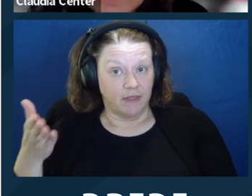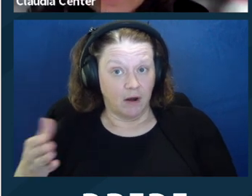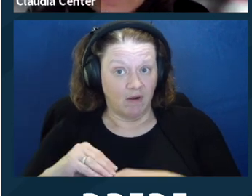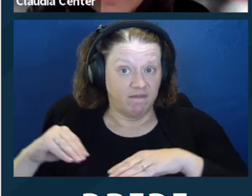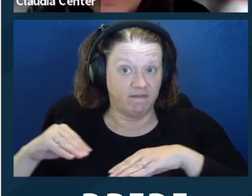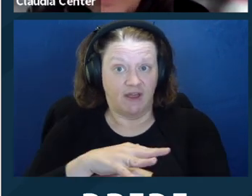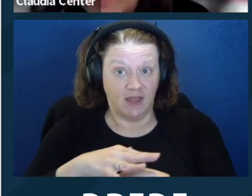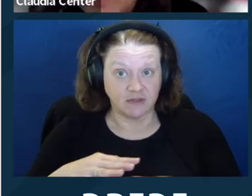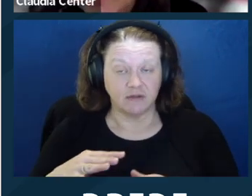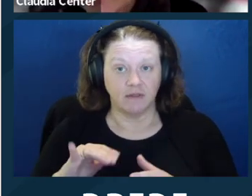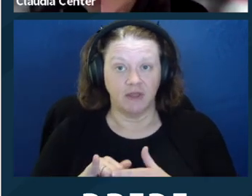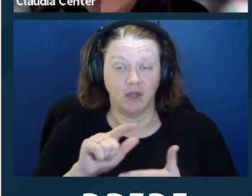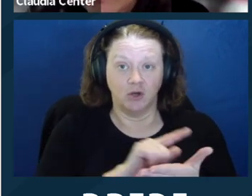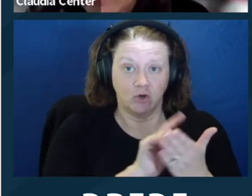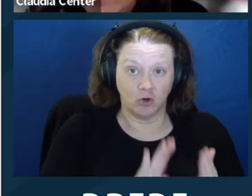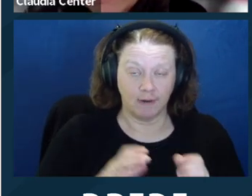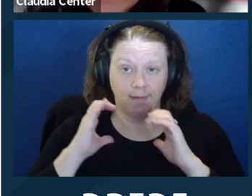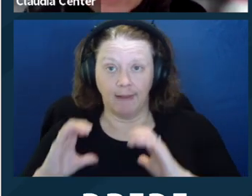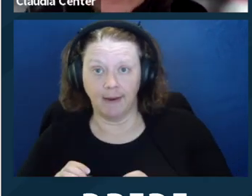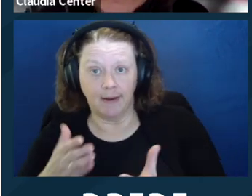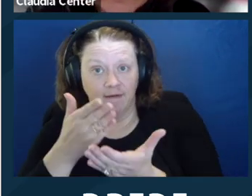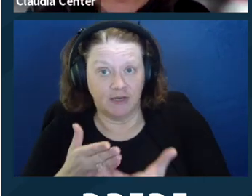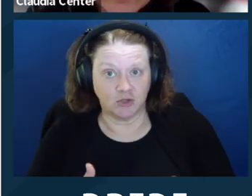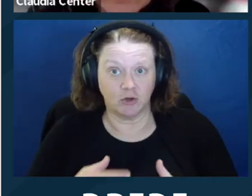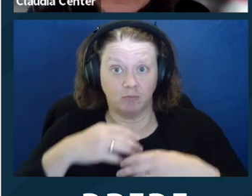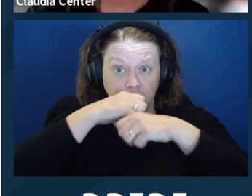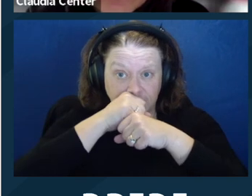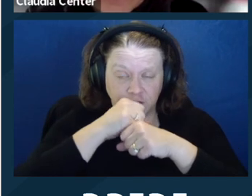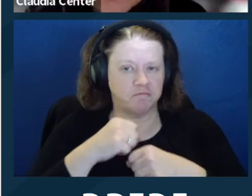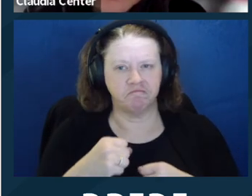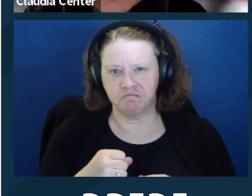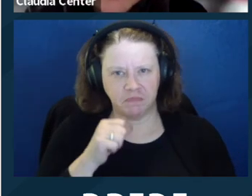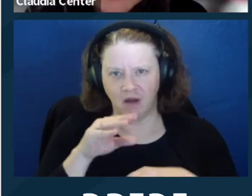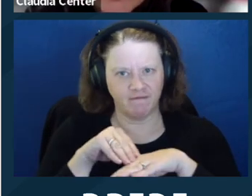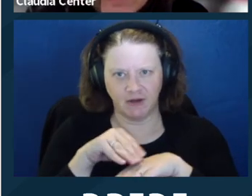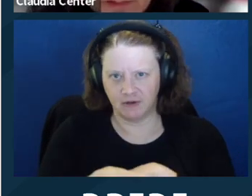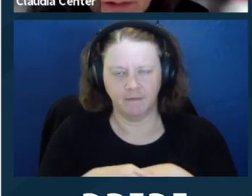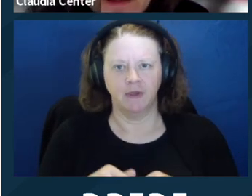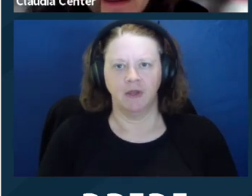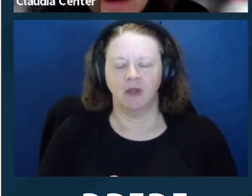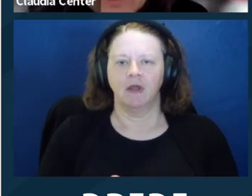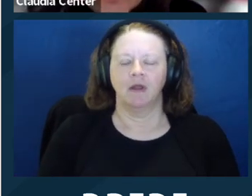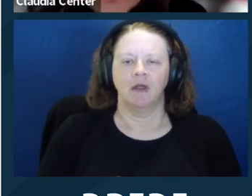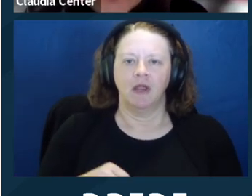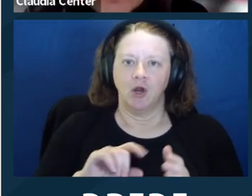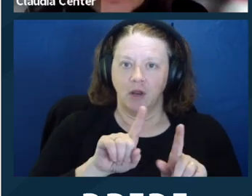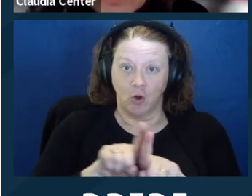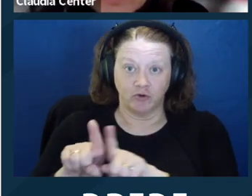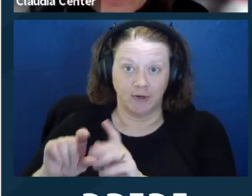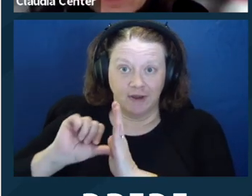and not to family members for decisions in their representation.